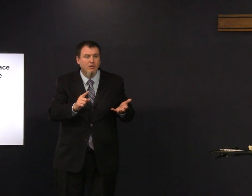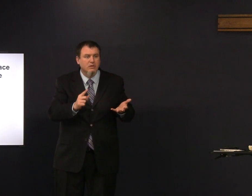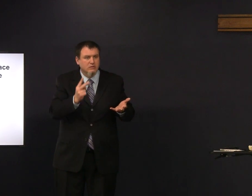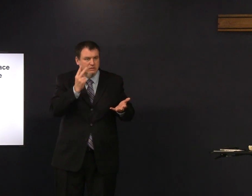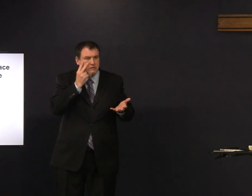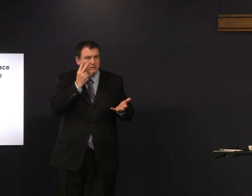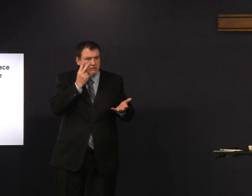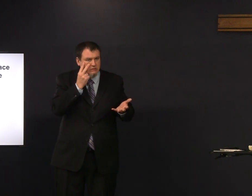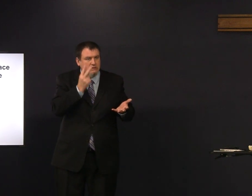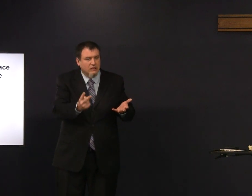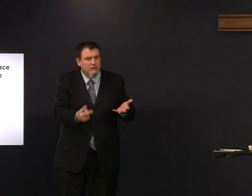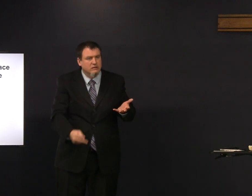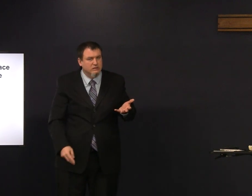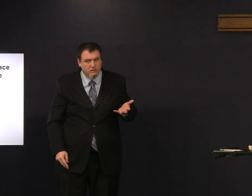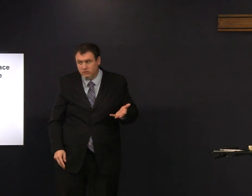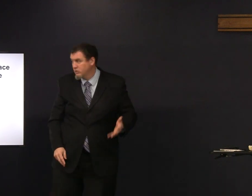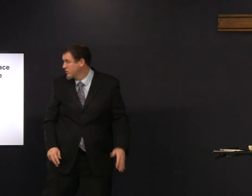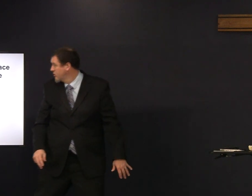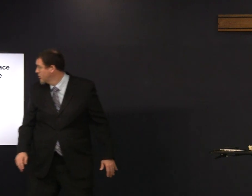I am scene